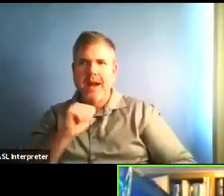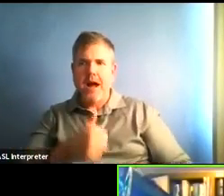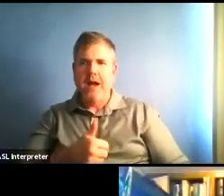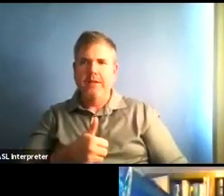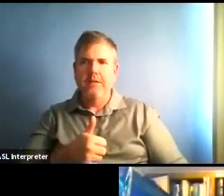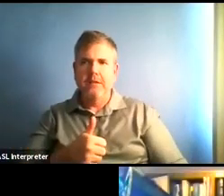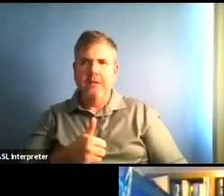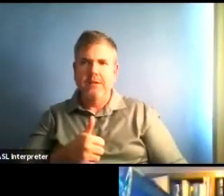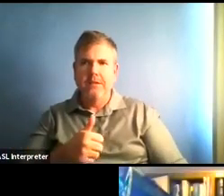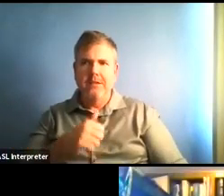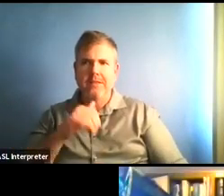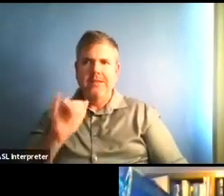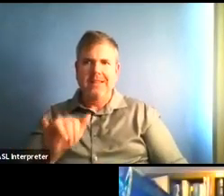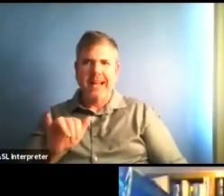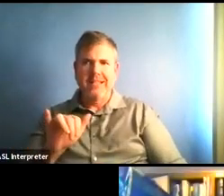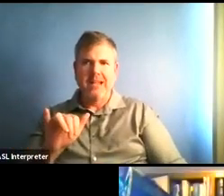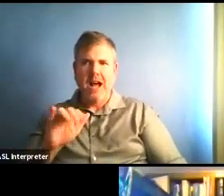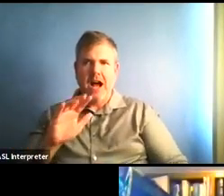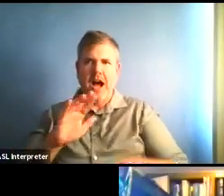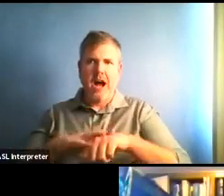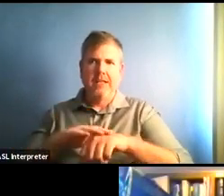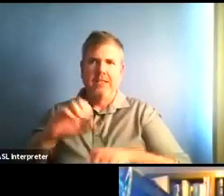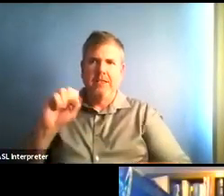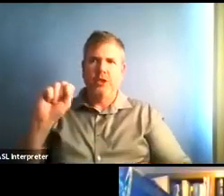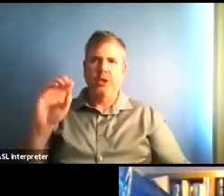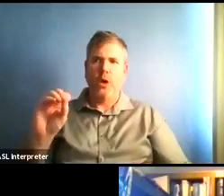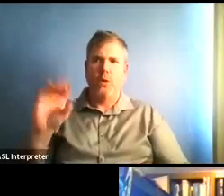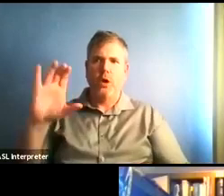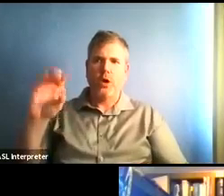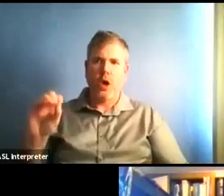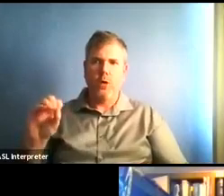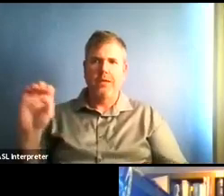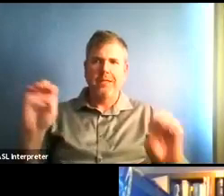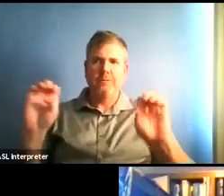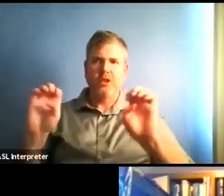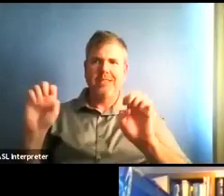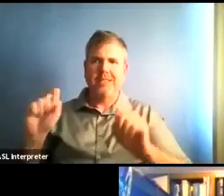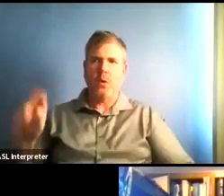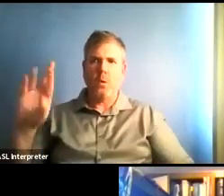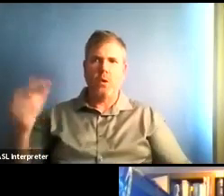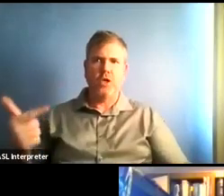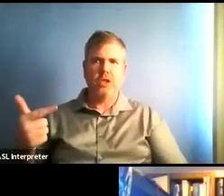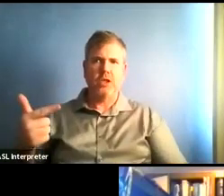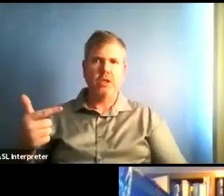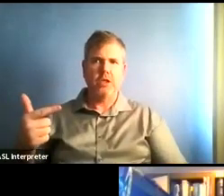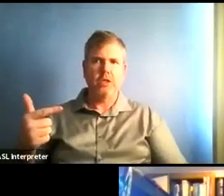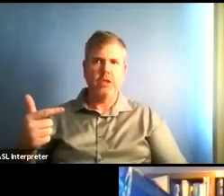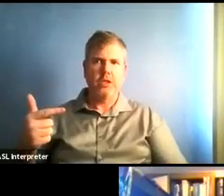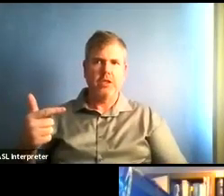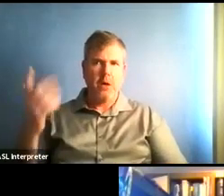I think that's a question for the hospitals and for the skilled nursing facilities, the patients who are positive or cohort